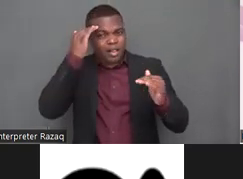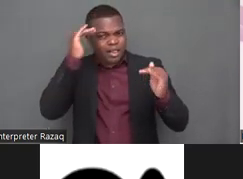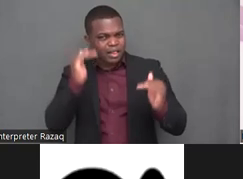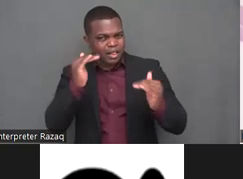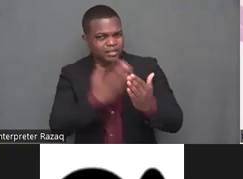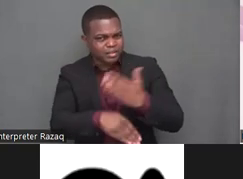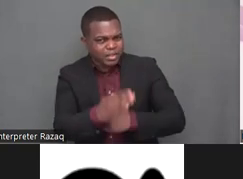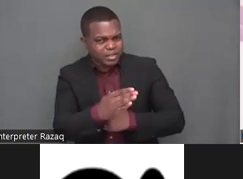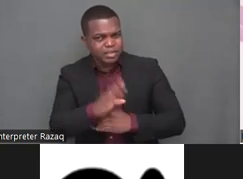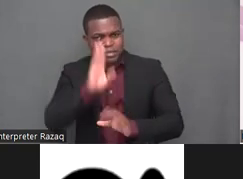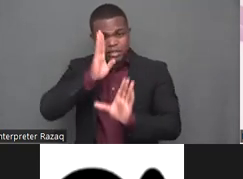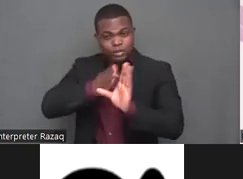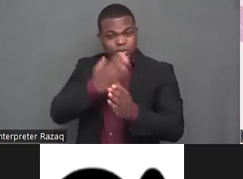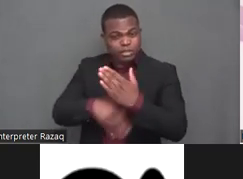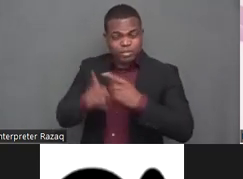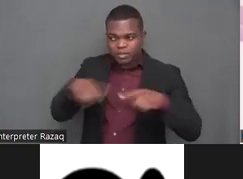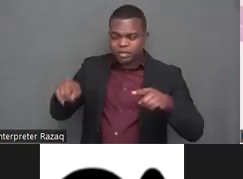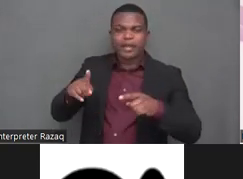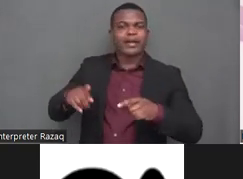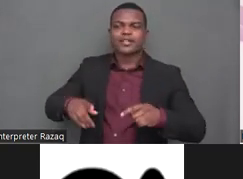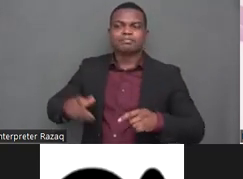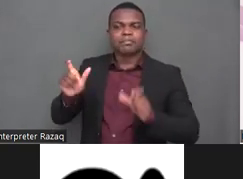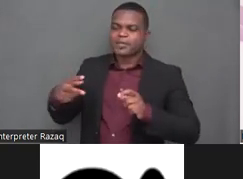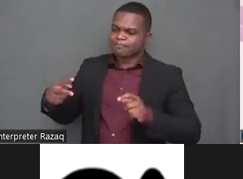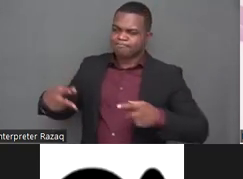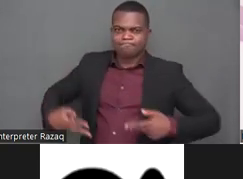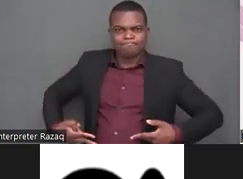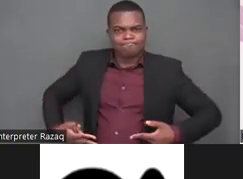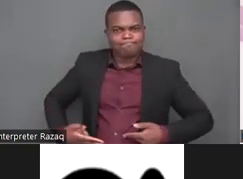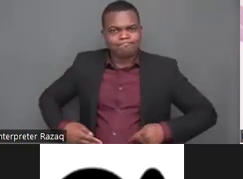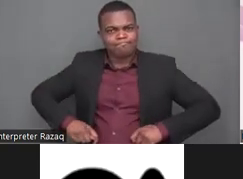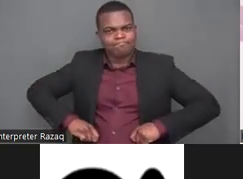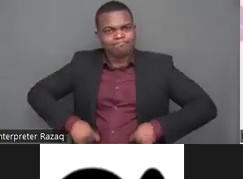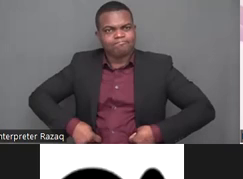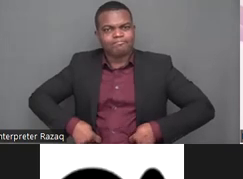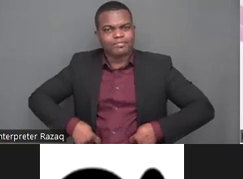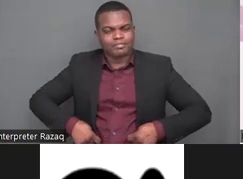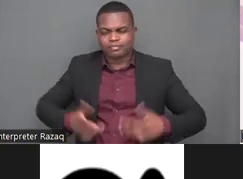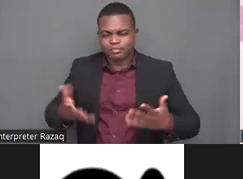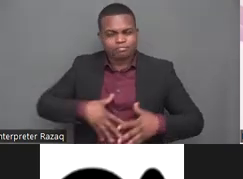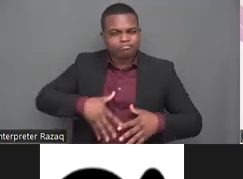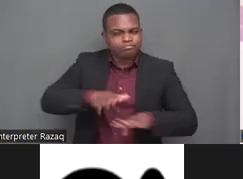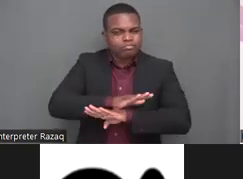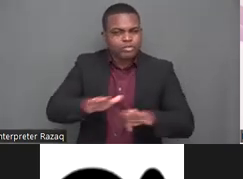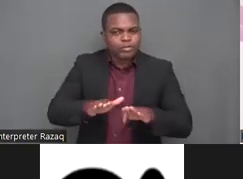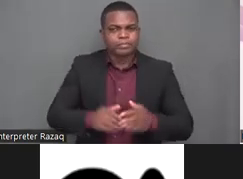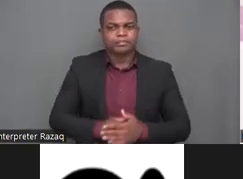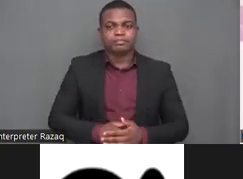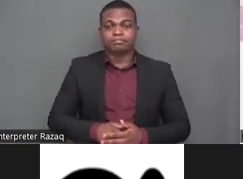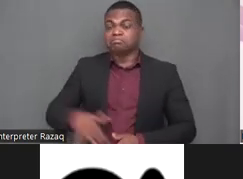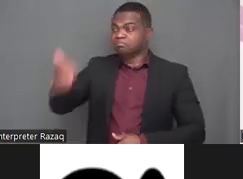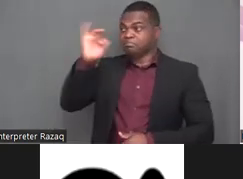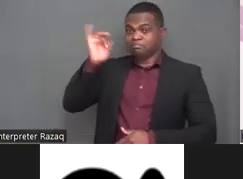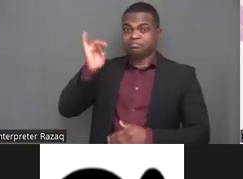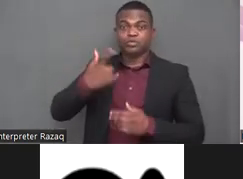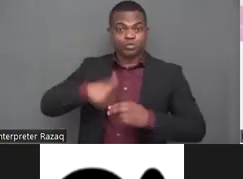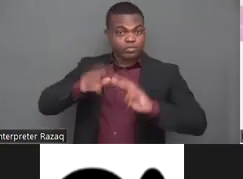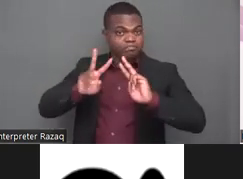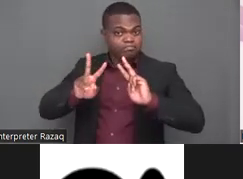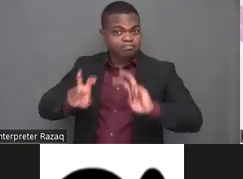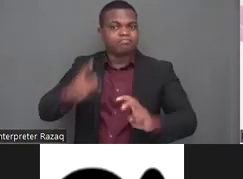the what is it what we call the organization the movements uh i mean the actors of uh human rights